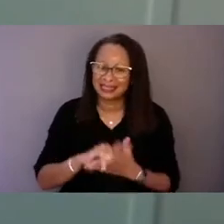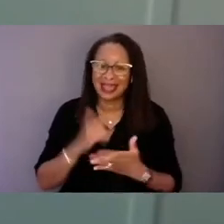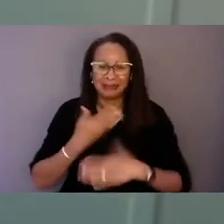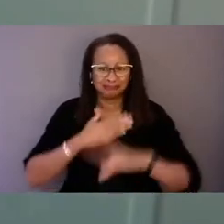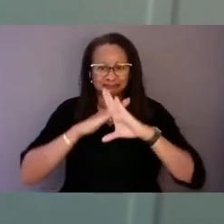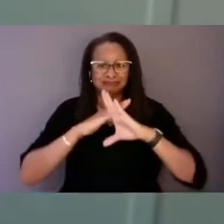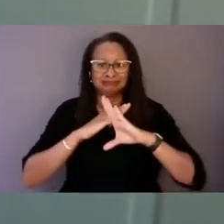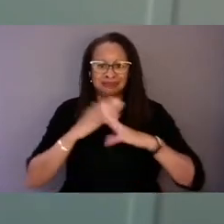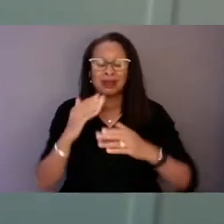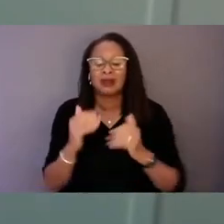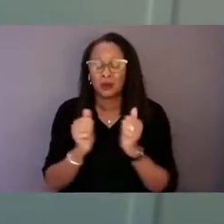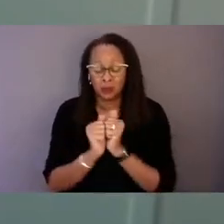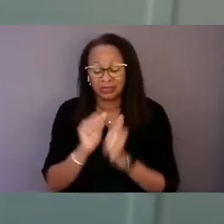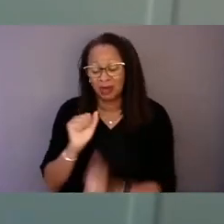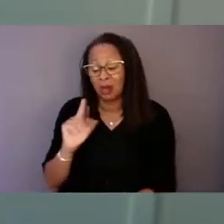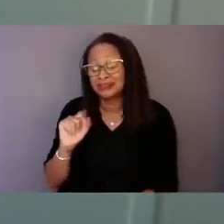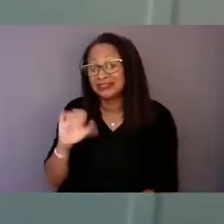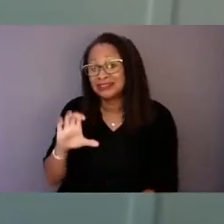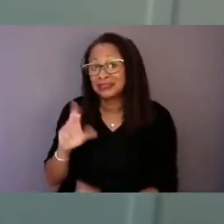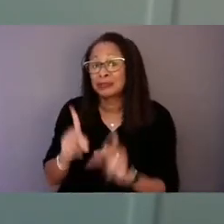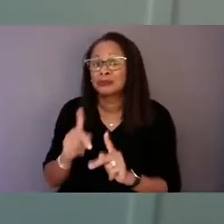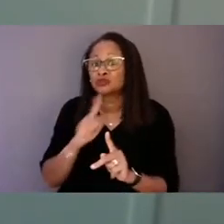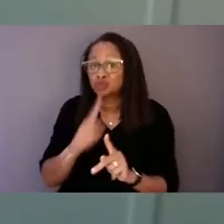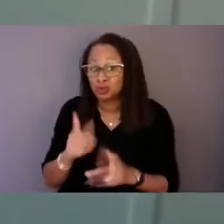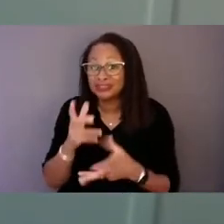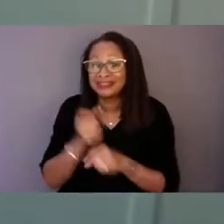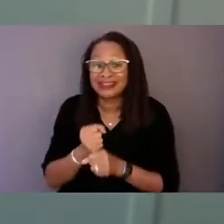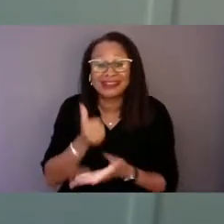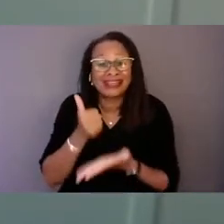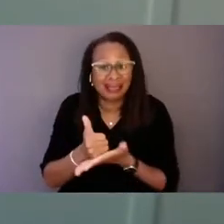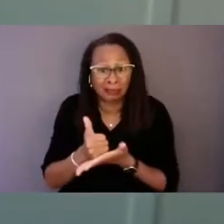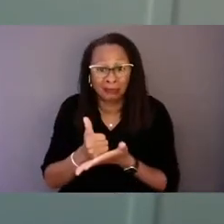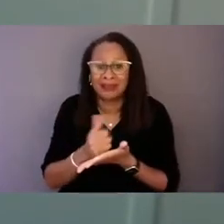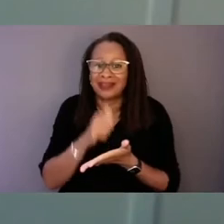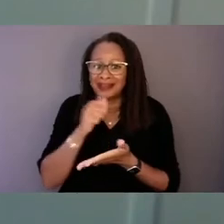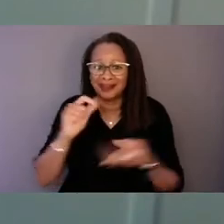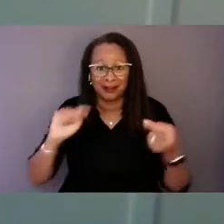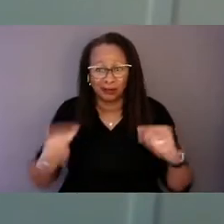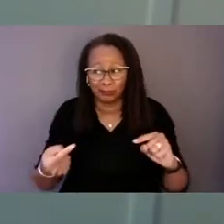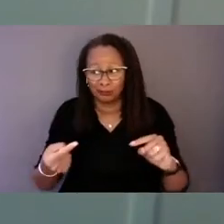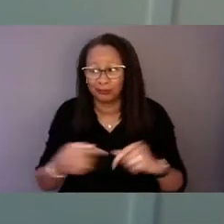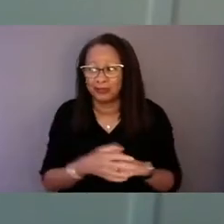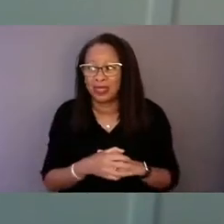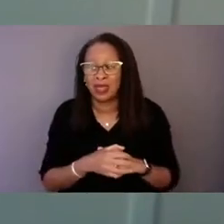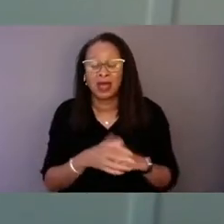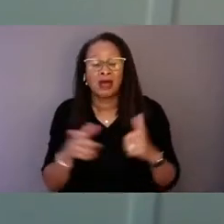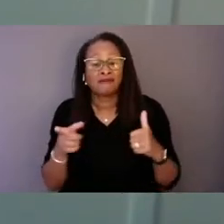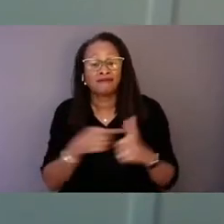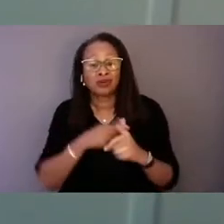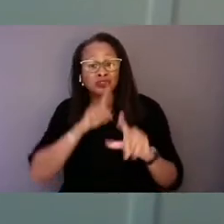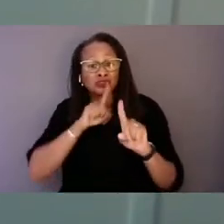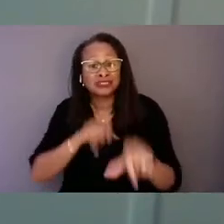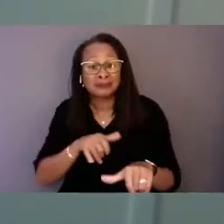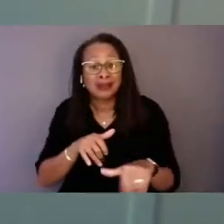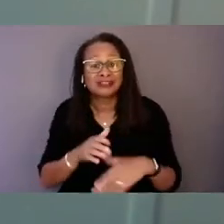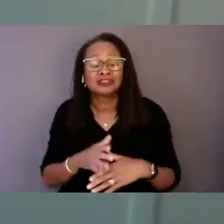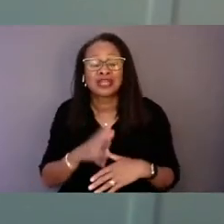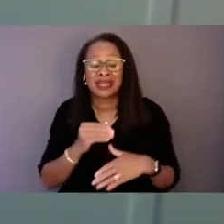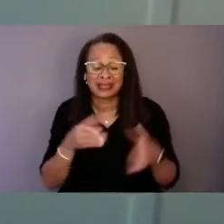being truly helped and not harmed. First responders and the wider community of professionals,